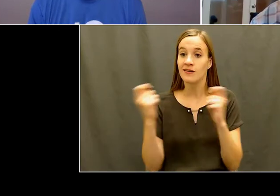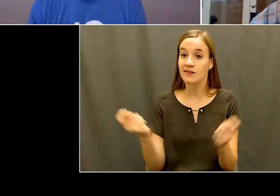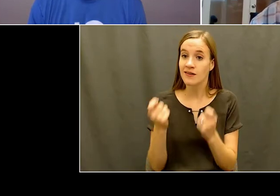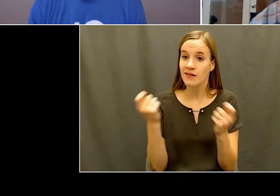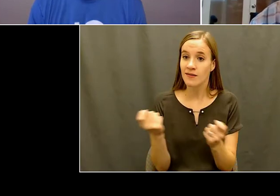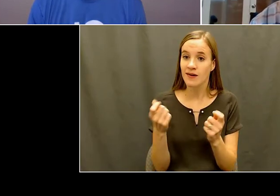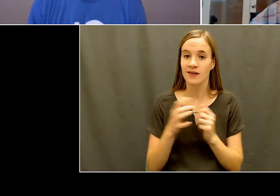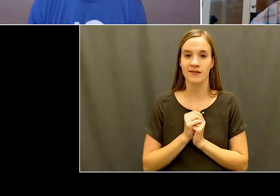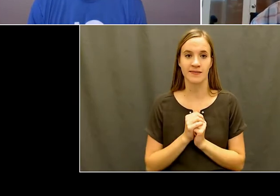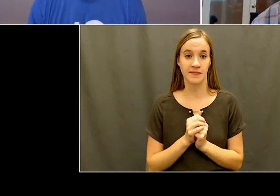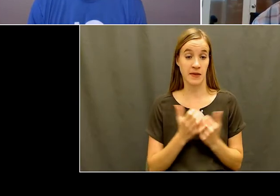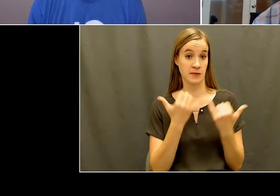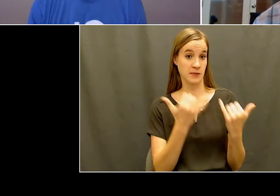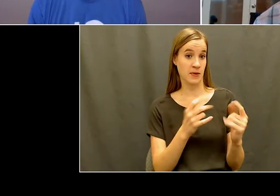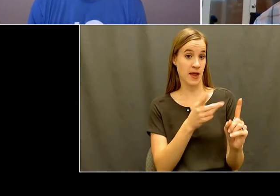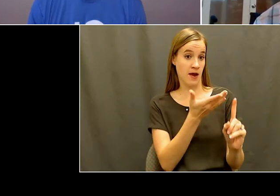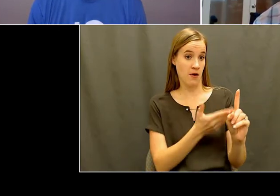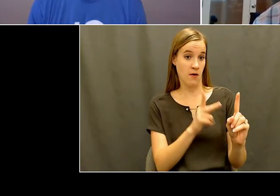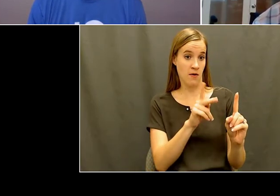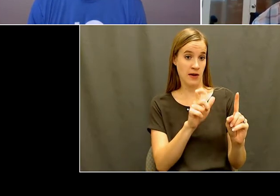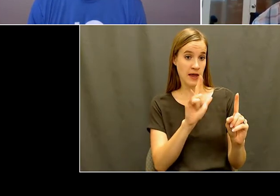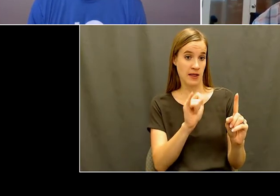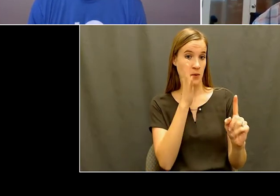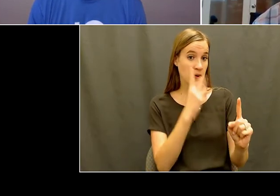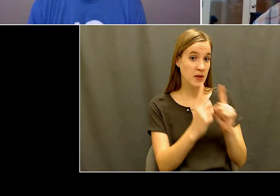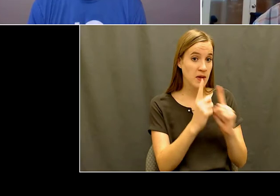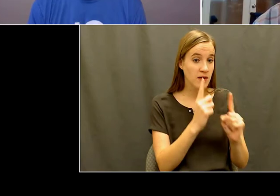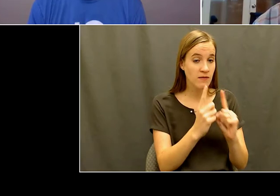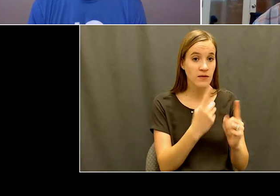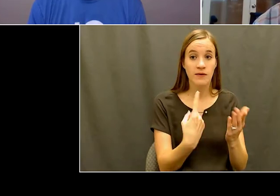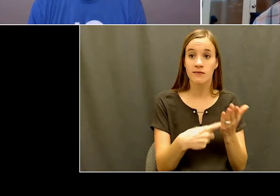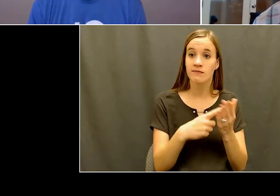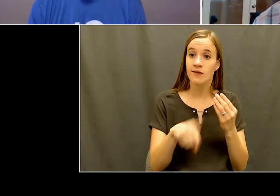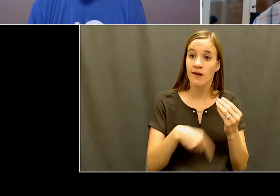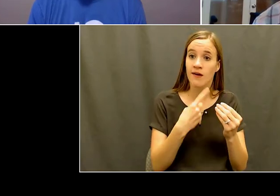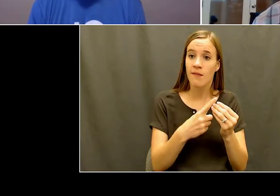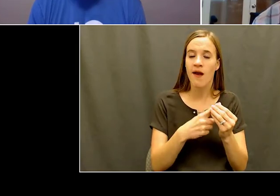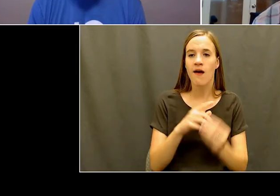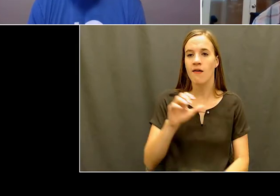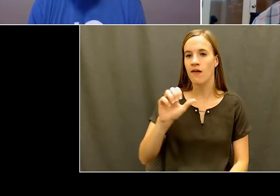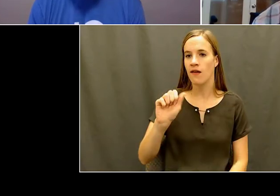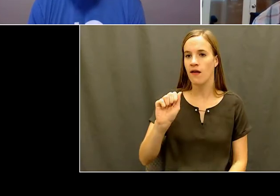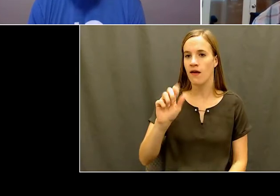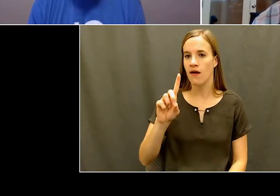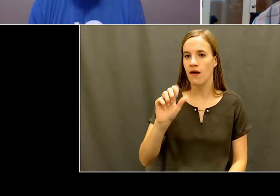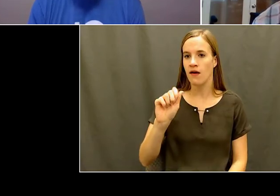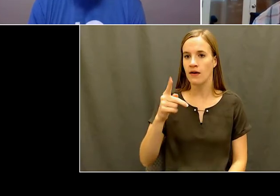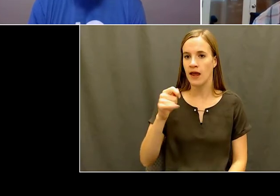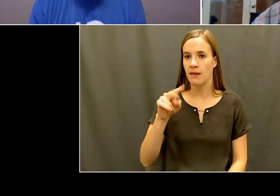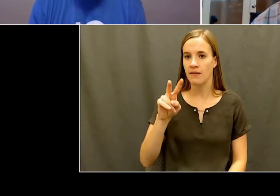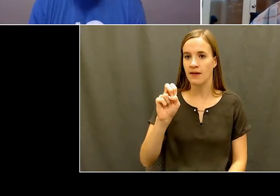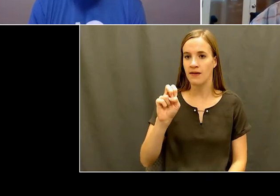recreation and the history of some adaptive recreation programs in the Boise area and the work that he did and some